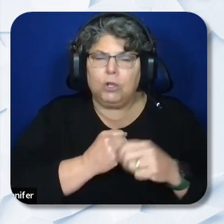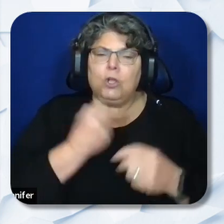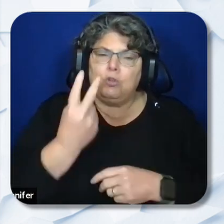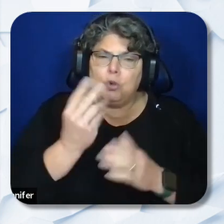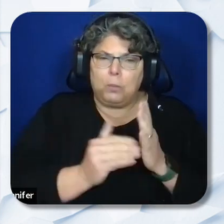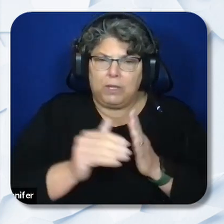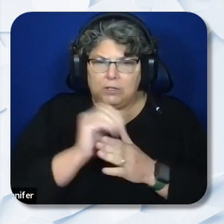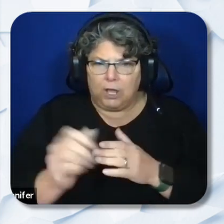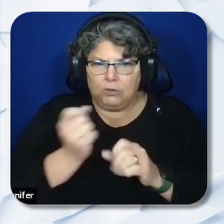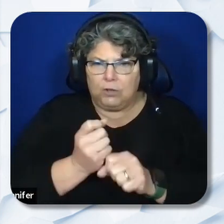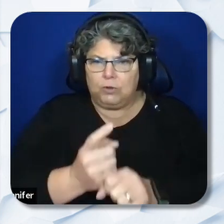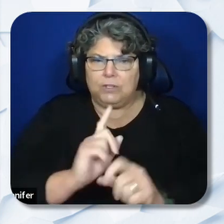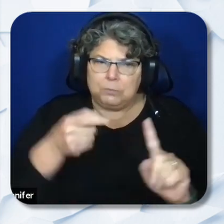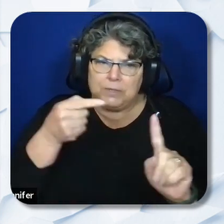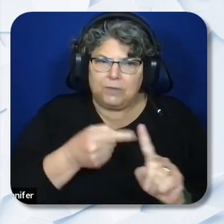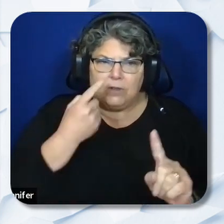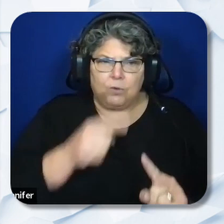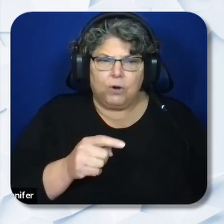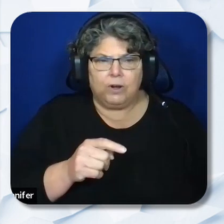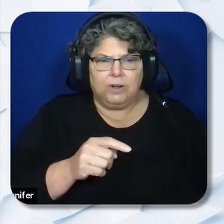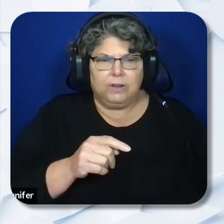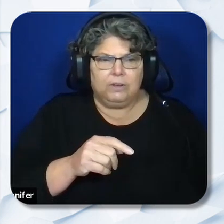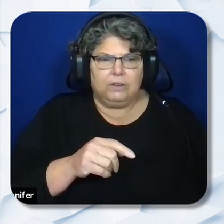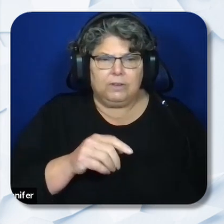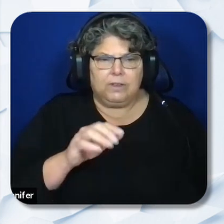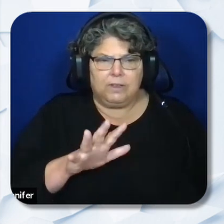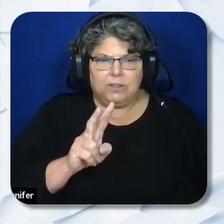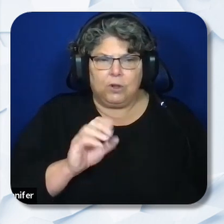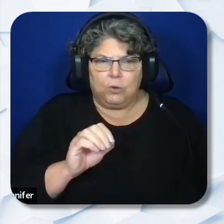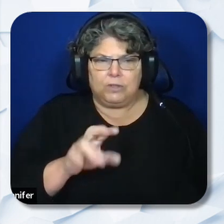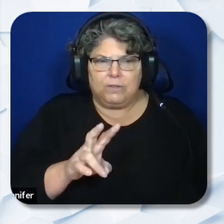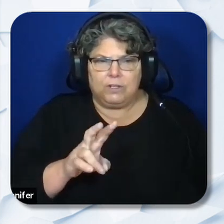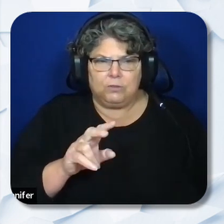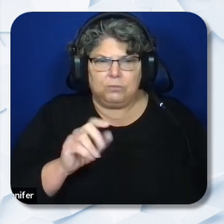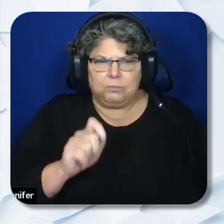EC 52072.2 2 million dollars annually, is specifically budgeted toward the